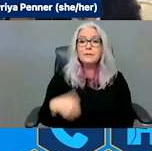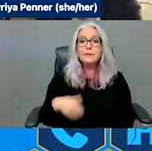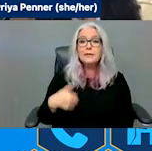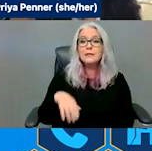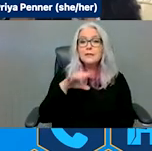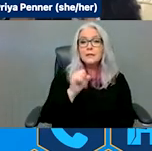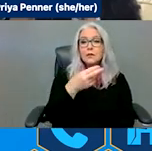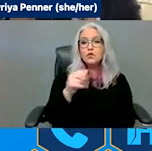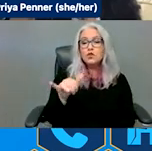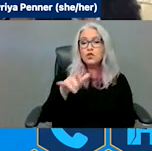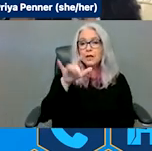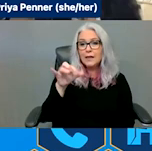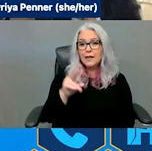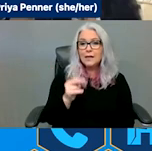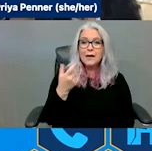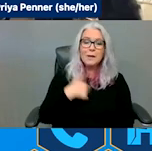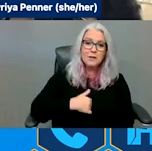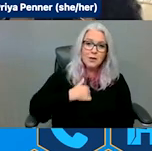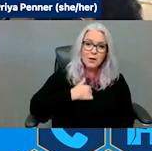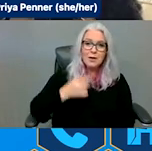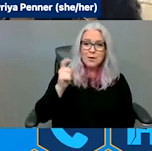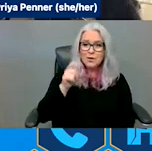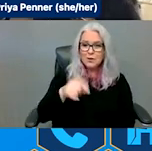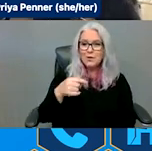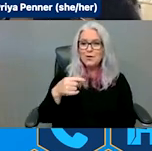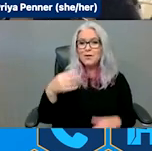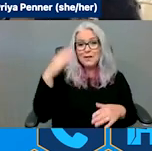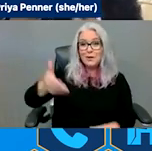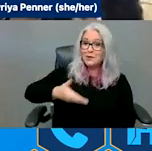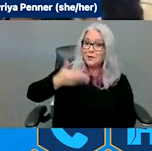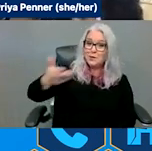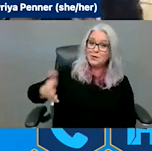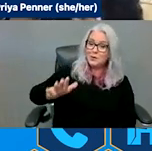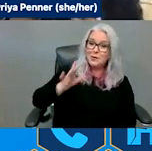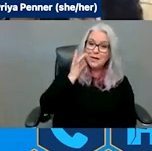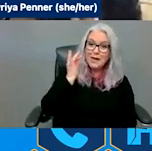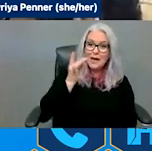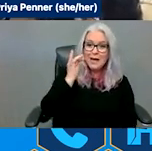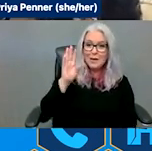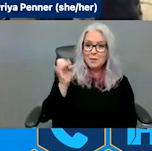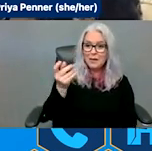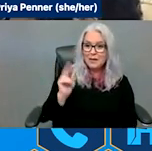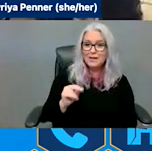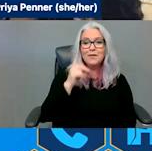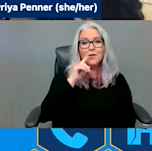introduced Bean, your cat, who has made an appearance here and there, for anyone who hasn't seen him run by, which